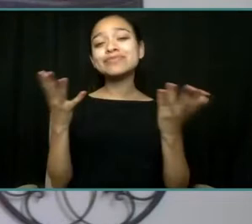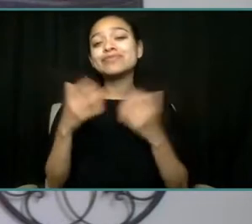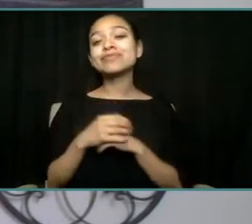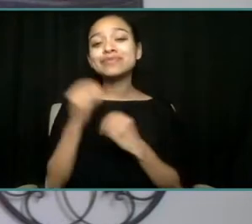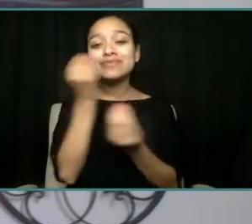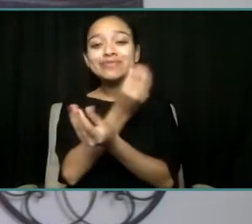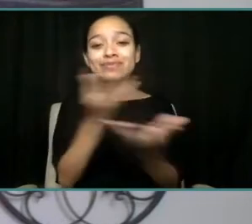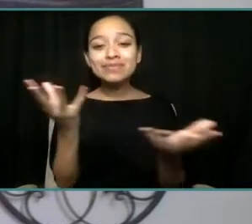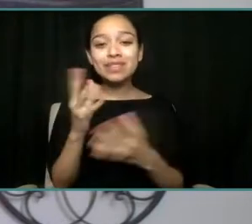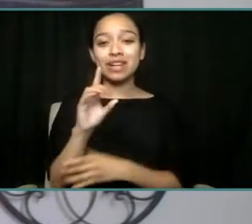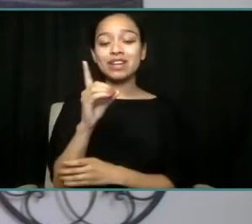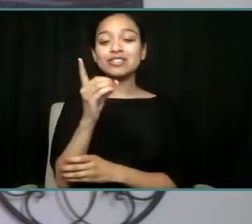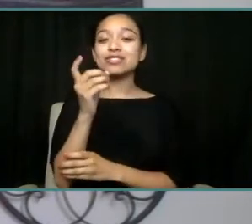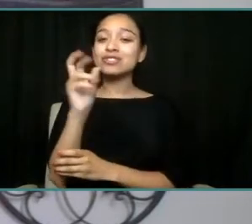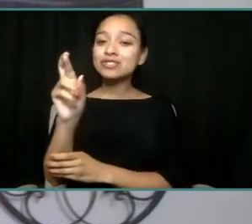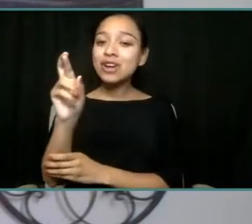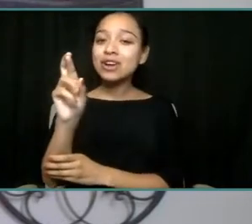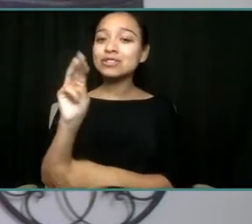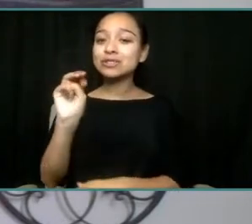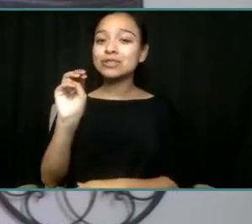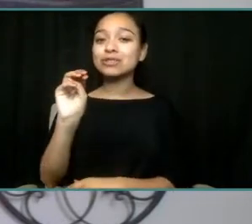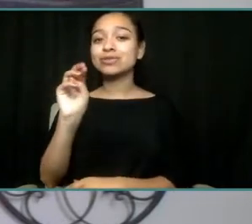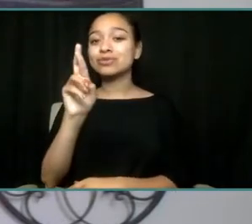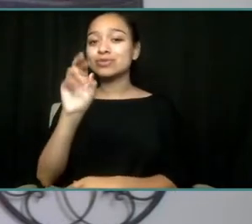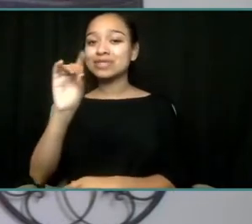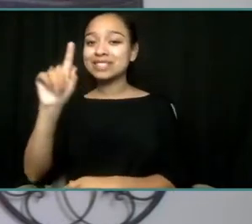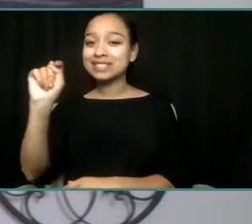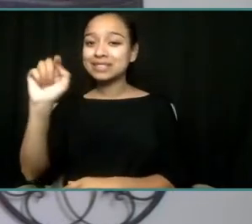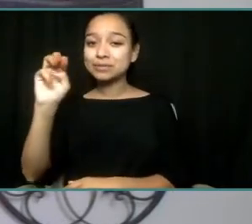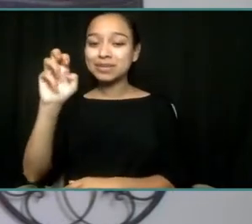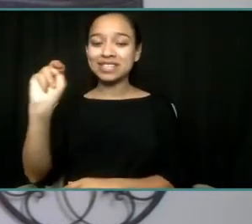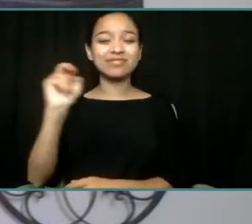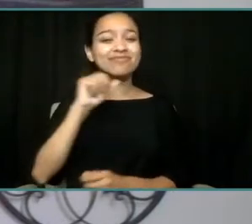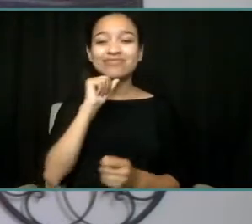So she will be having her Chief of Staff, Sonia Chessen, join in for us.